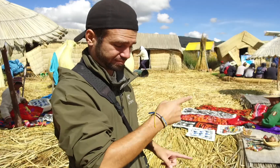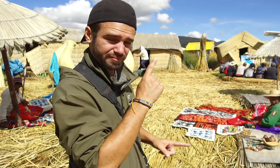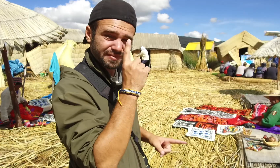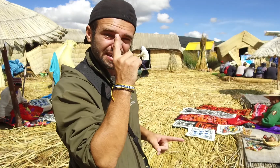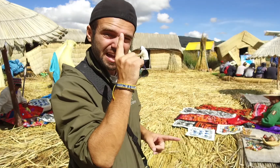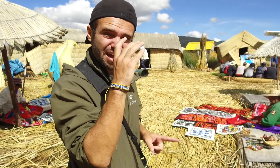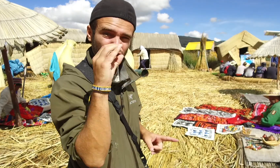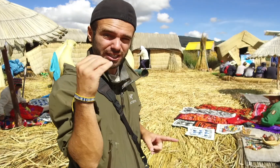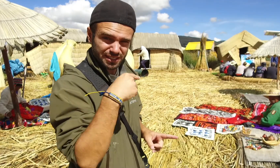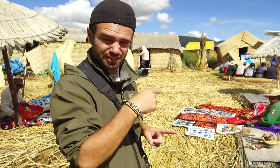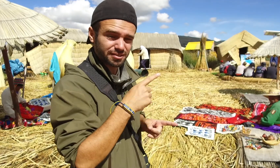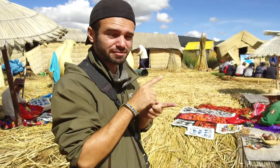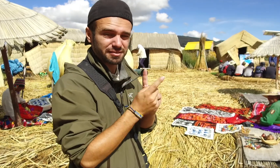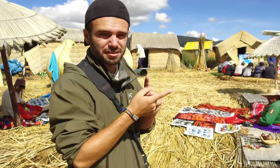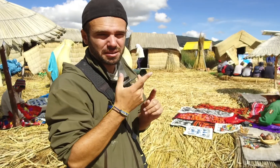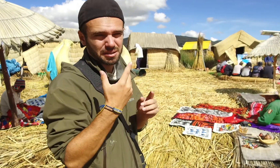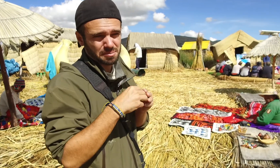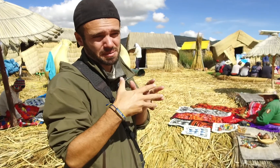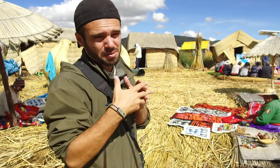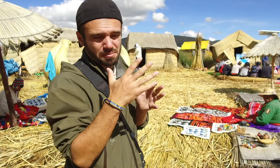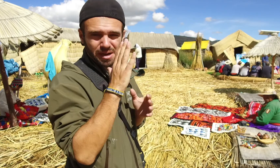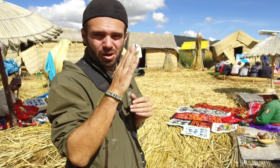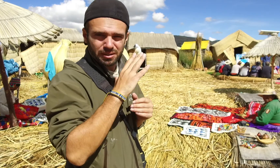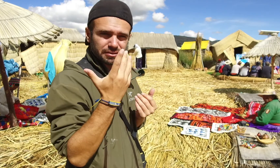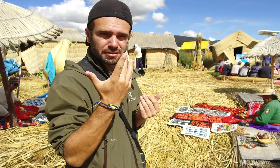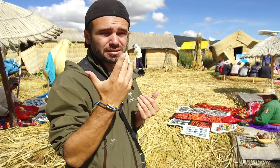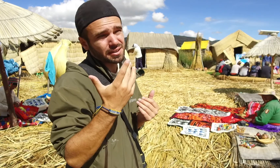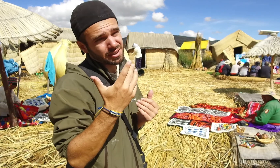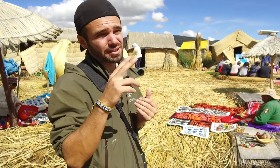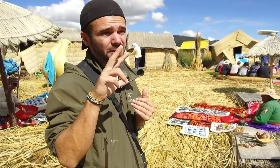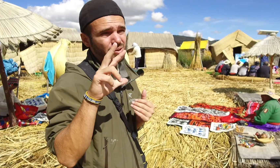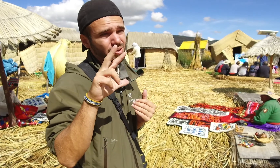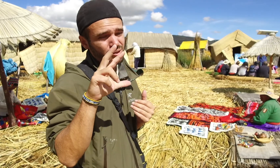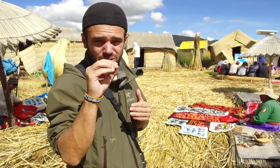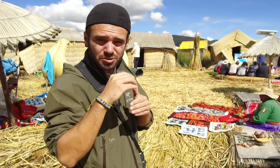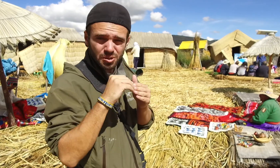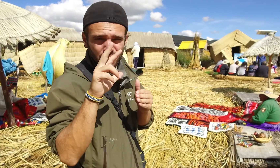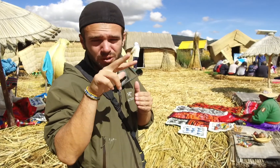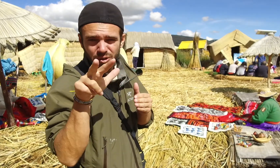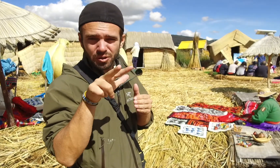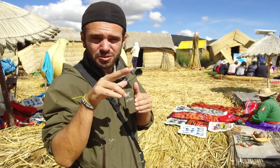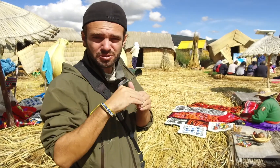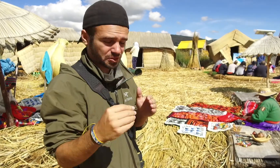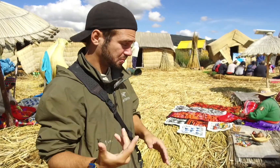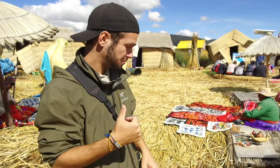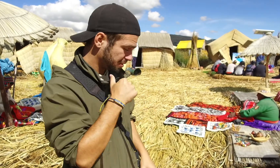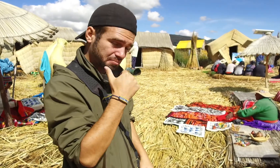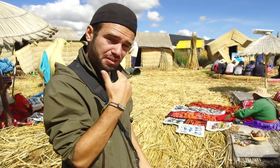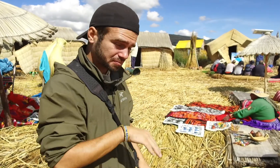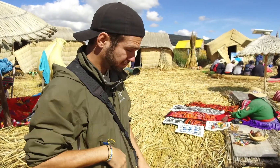An art work is 100 soles. I would say it is around 30 dollars. It's not bad at all.